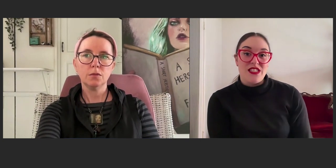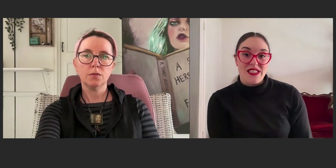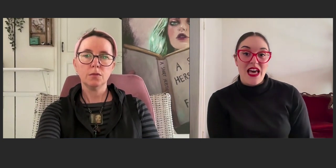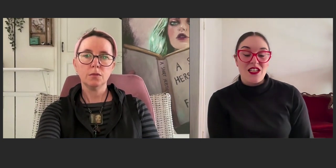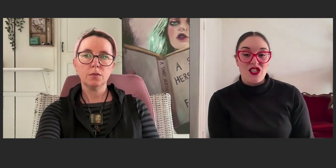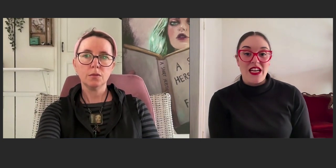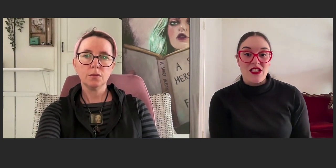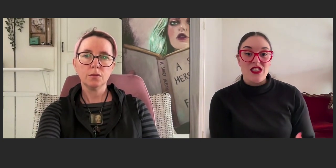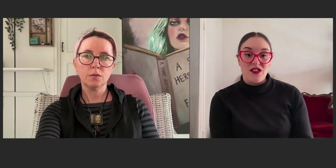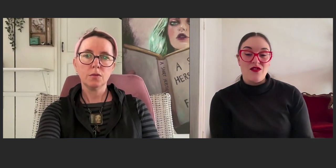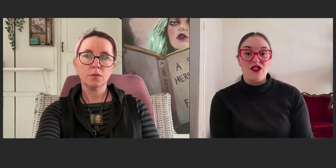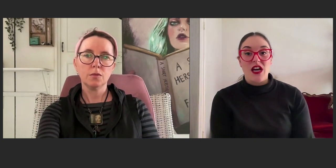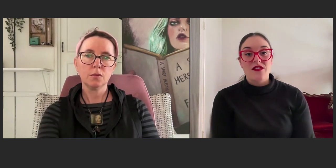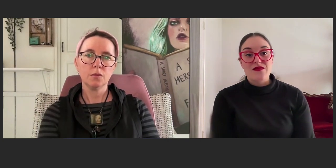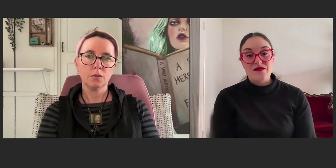to see that change in the future.